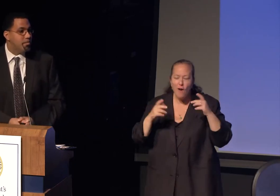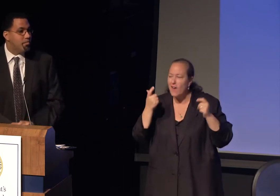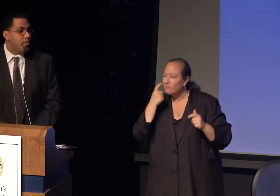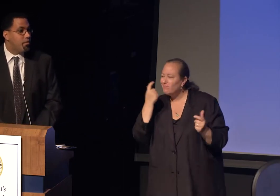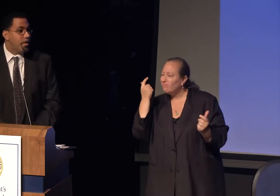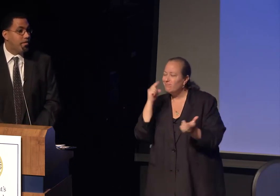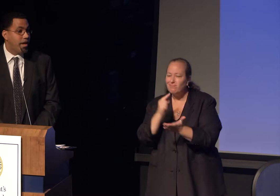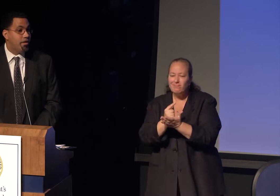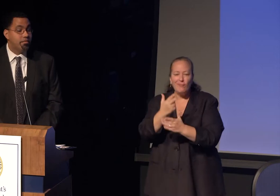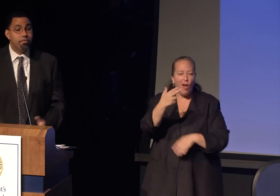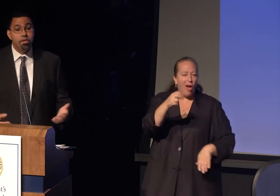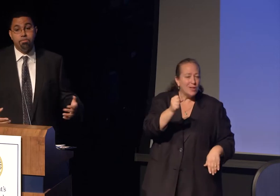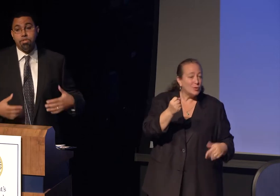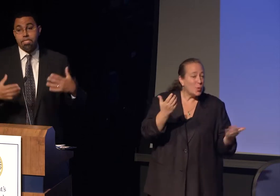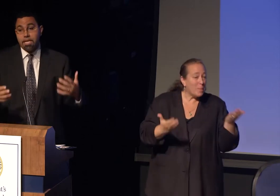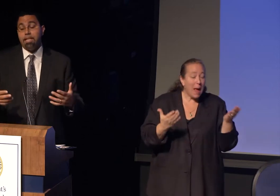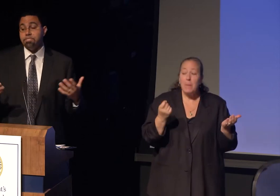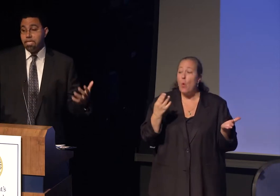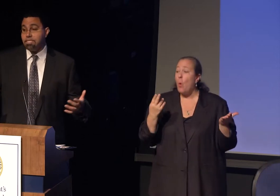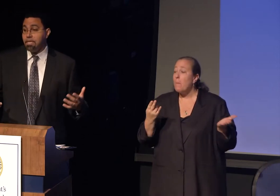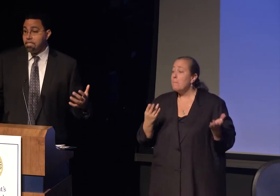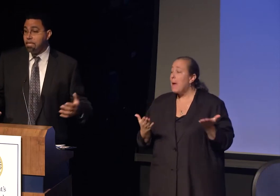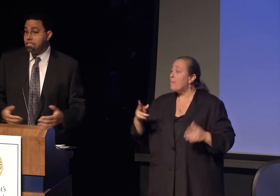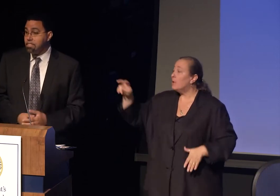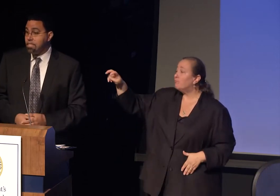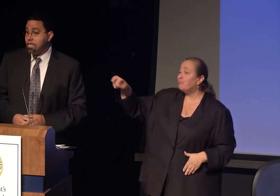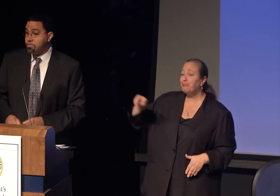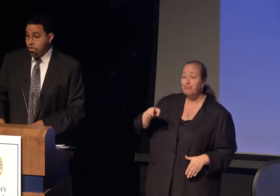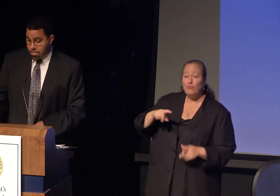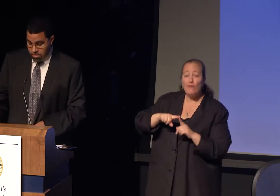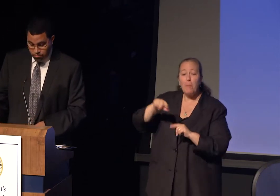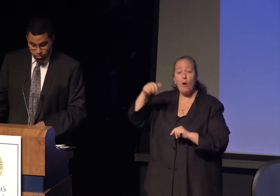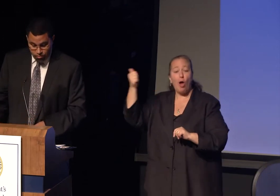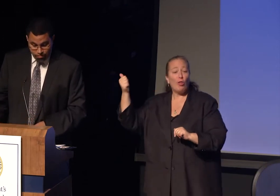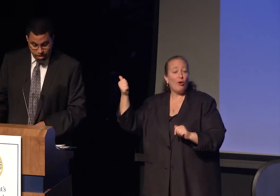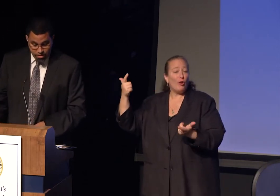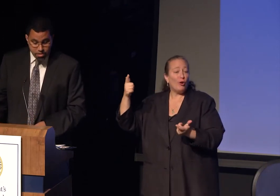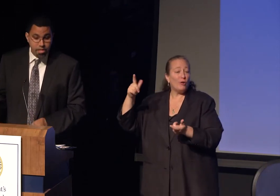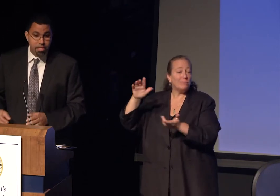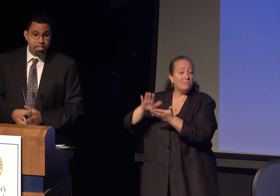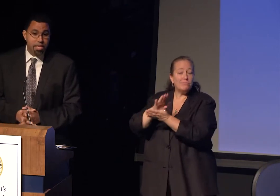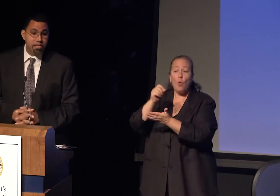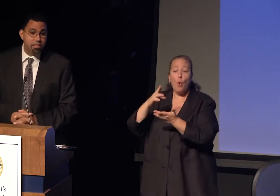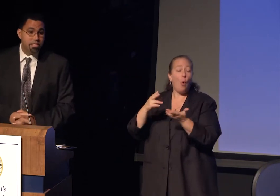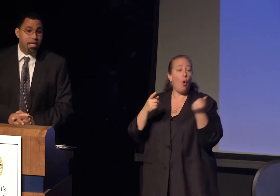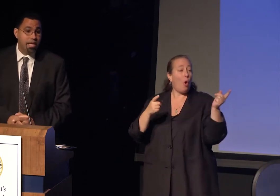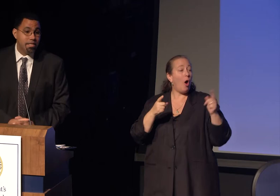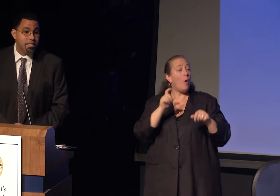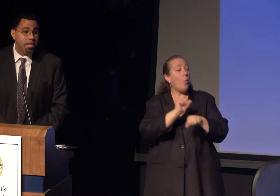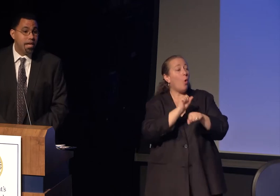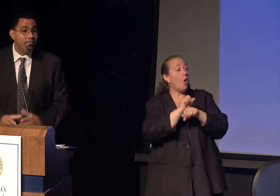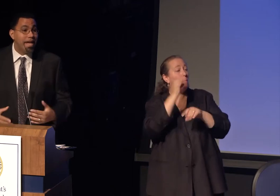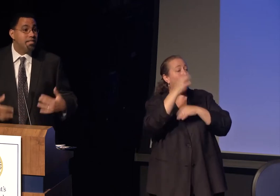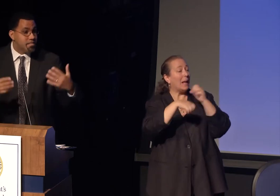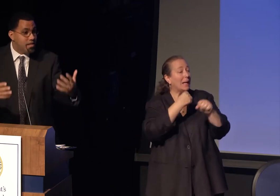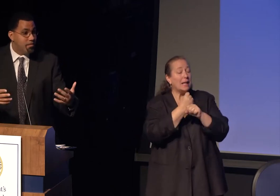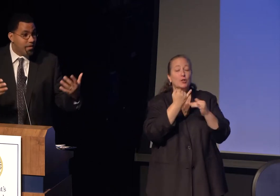or whether they are returning to college as adults, trying to improve their skills and advance their family